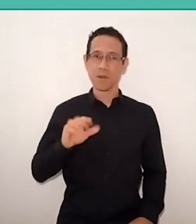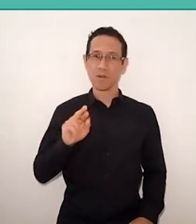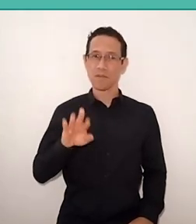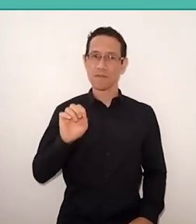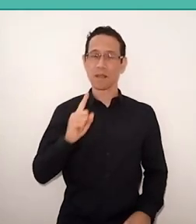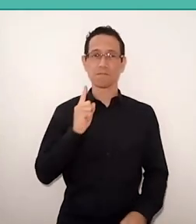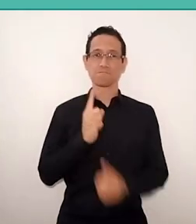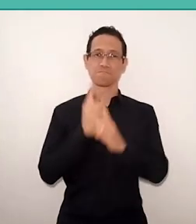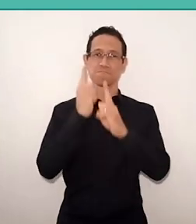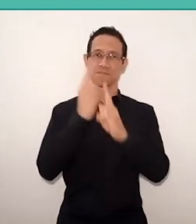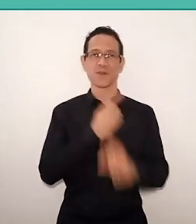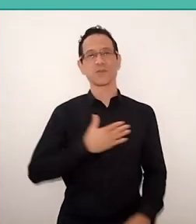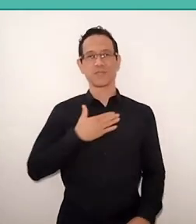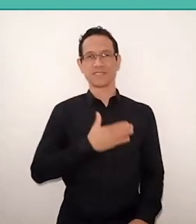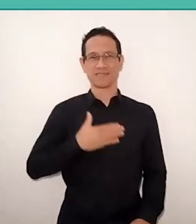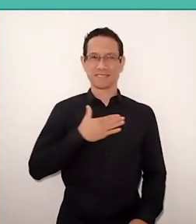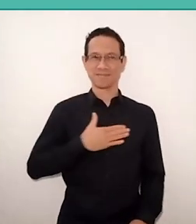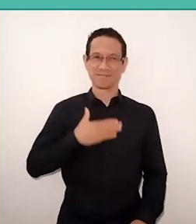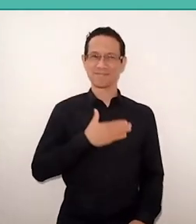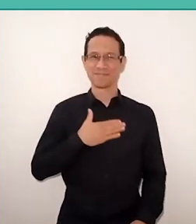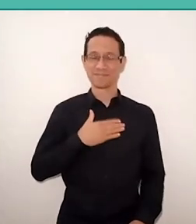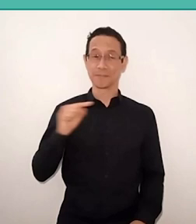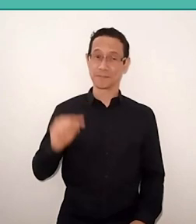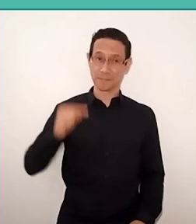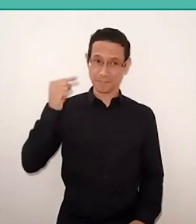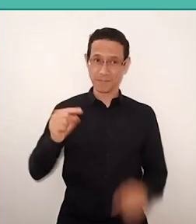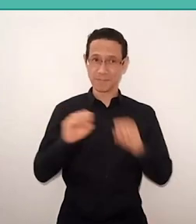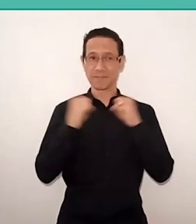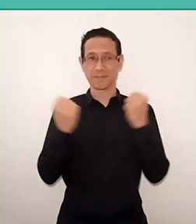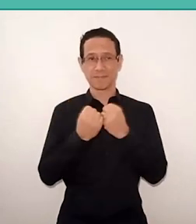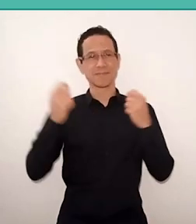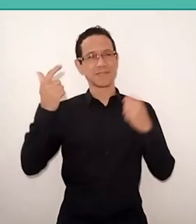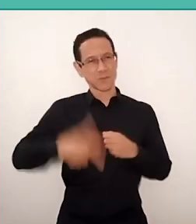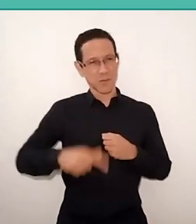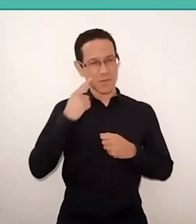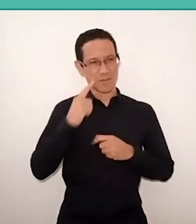and who knows, in an upcoming seminar, we will make a panel drinking coffee